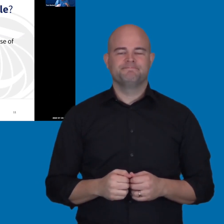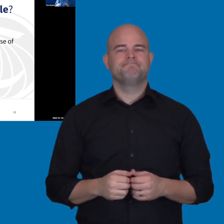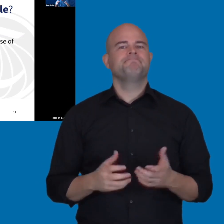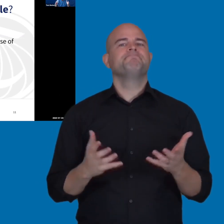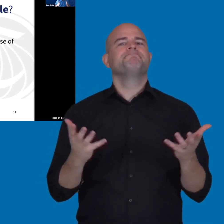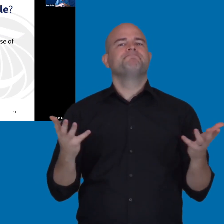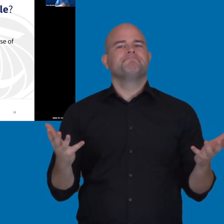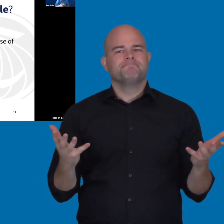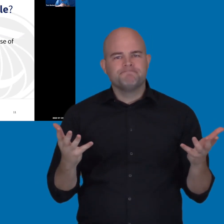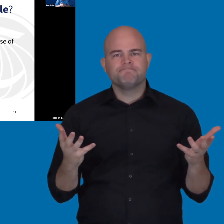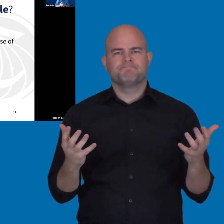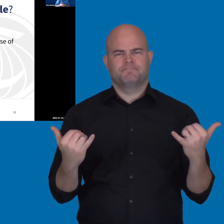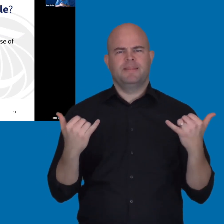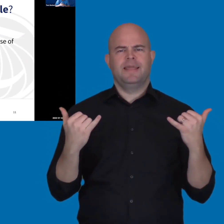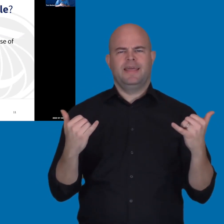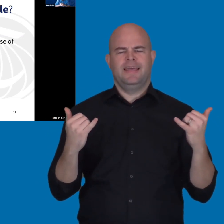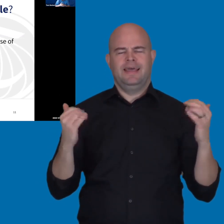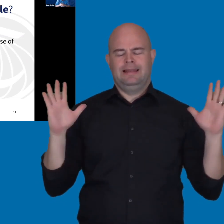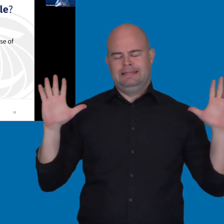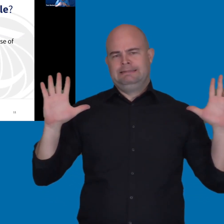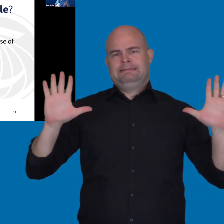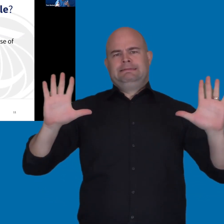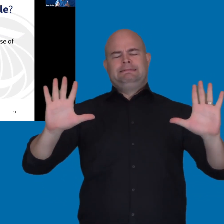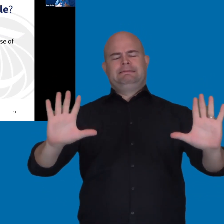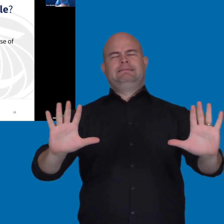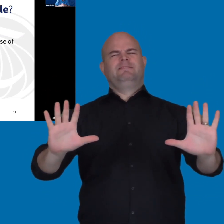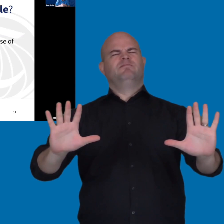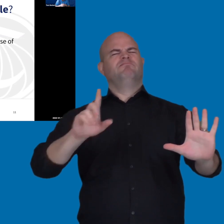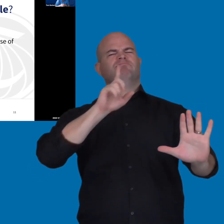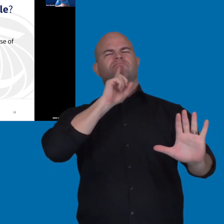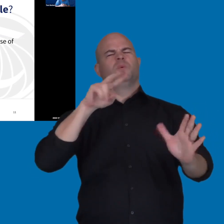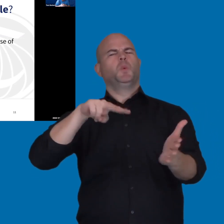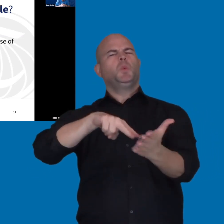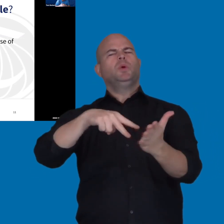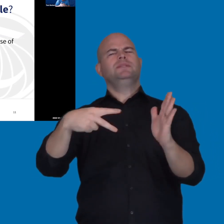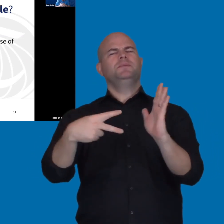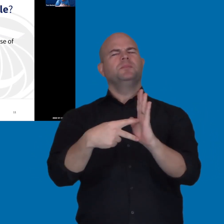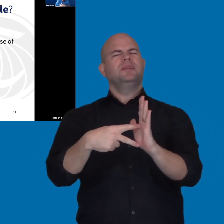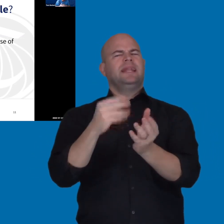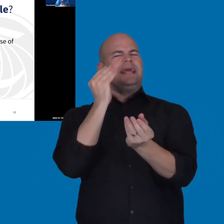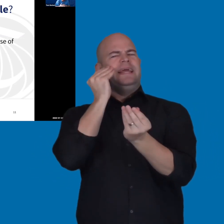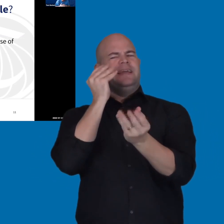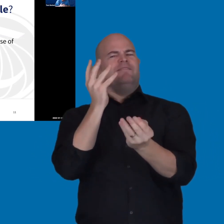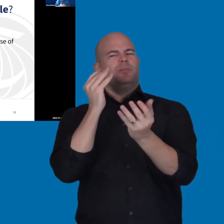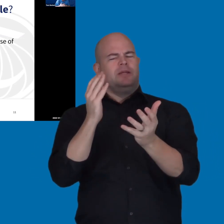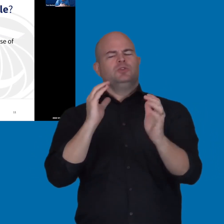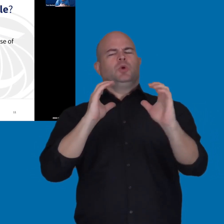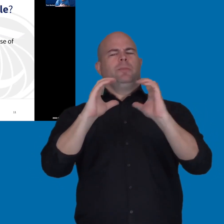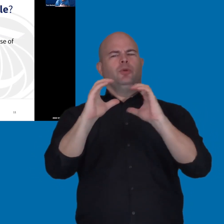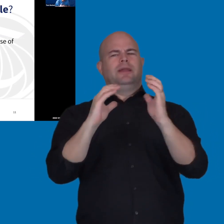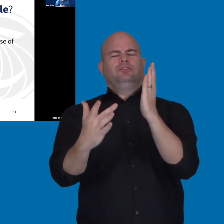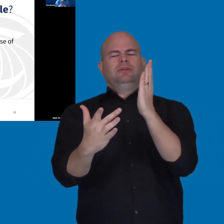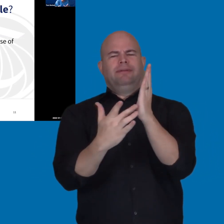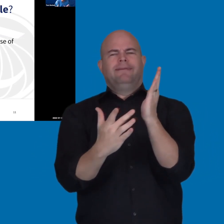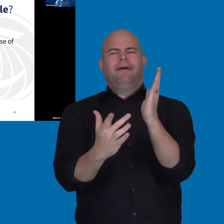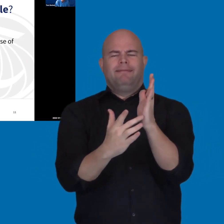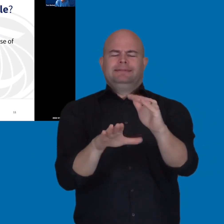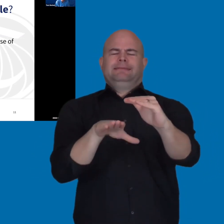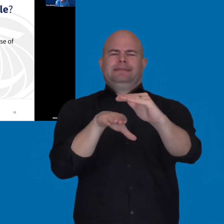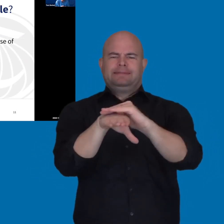So, at a higher level, what does it mean for our Information communication technologies to be considered accessible?